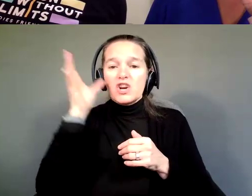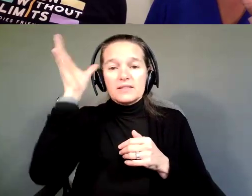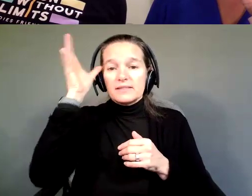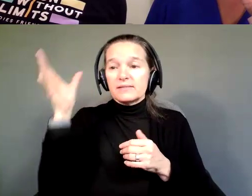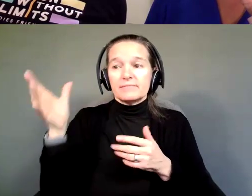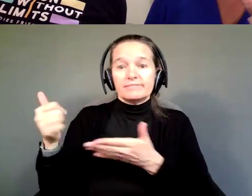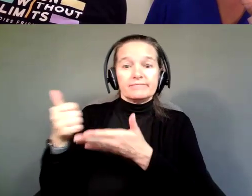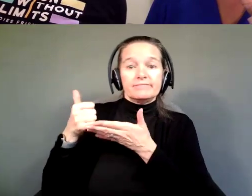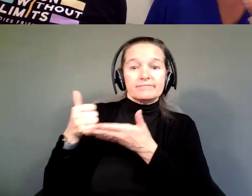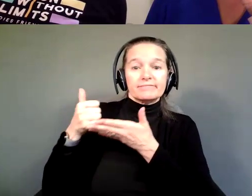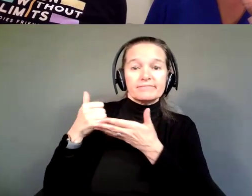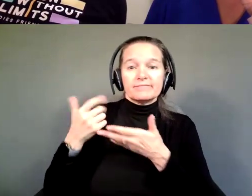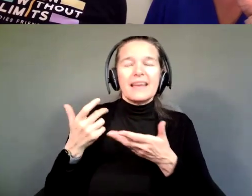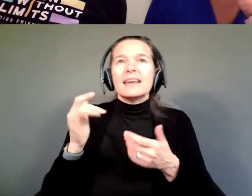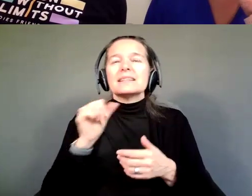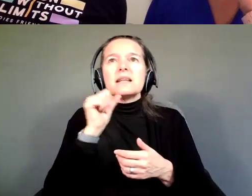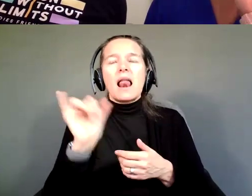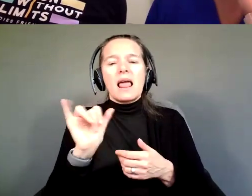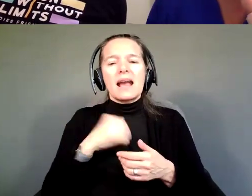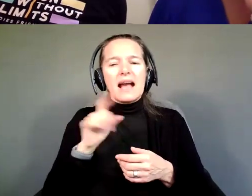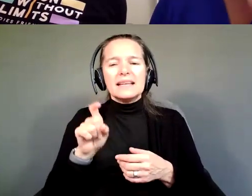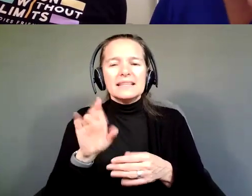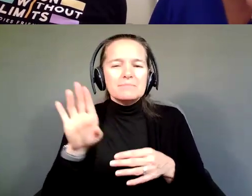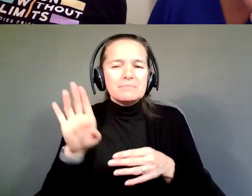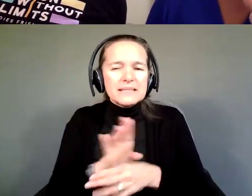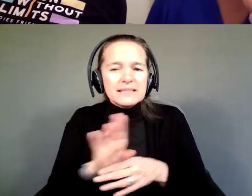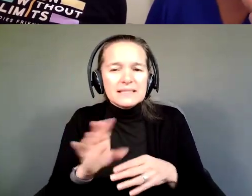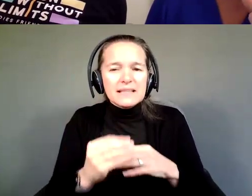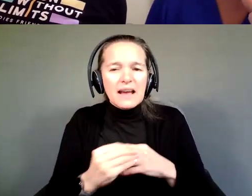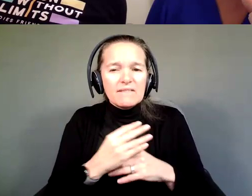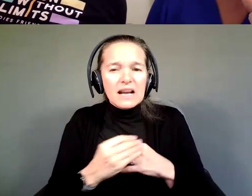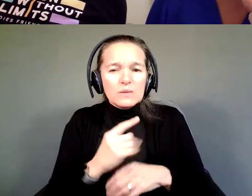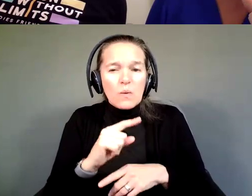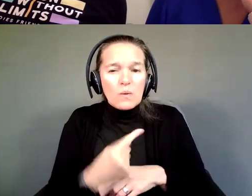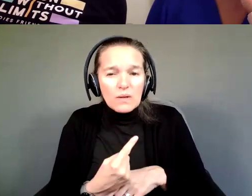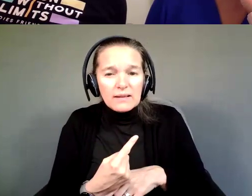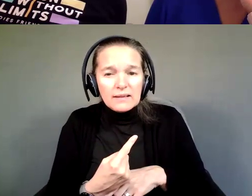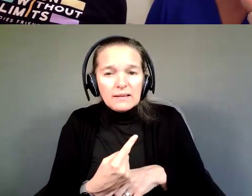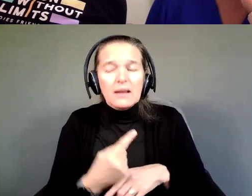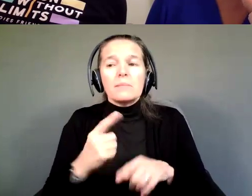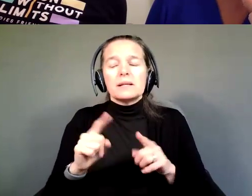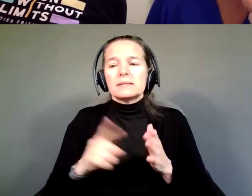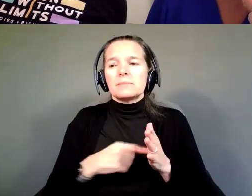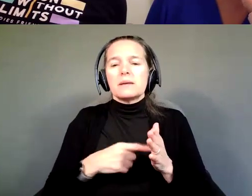It's not so much that I need business advice, but sometimes I just need advice to get through